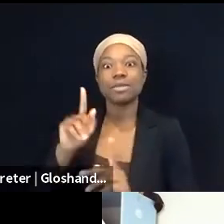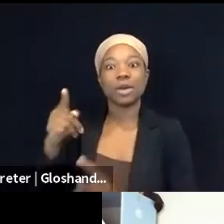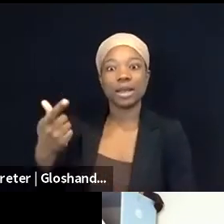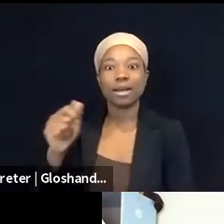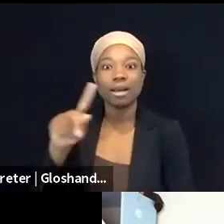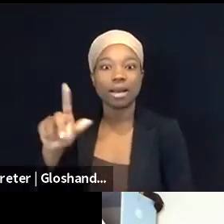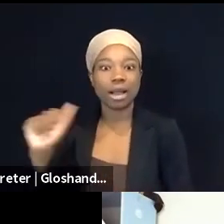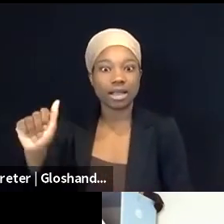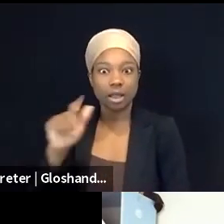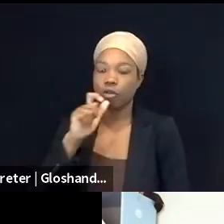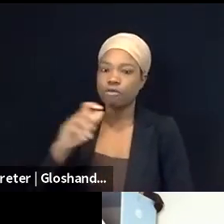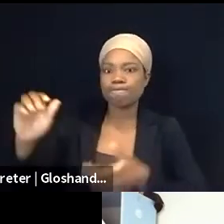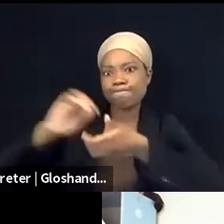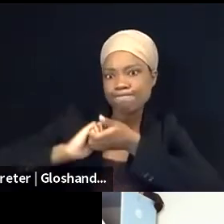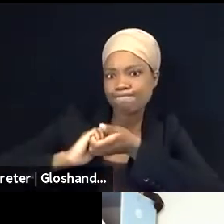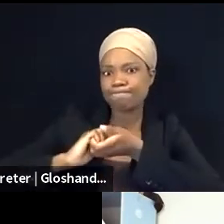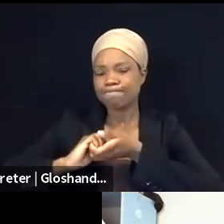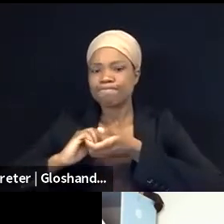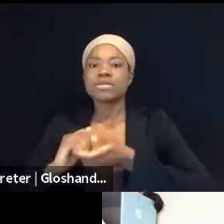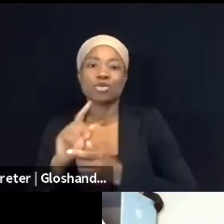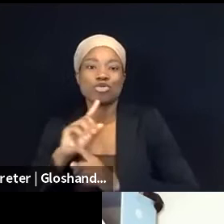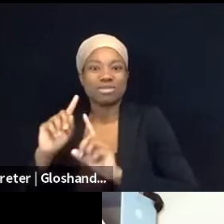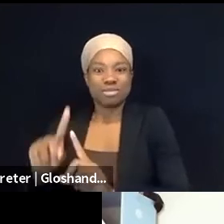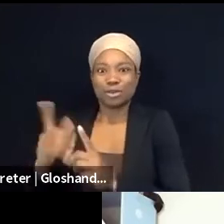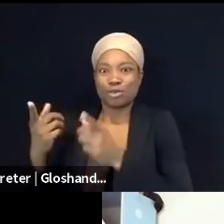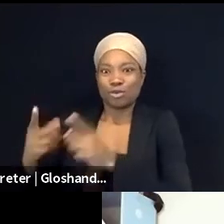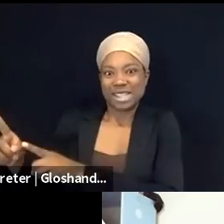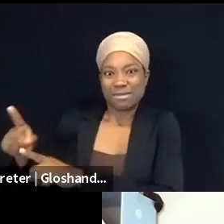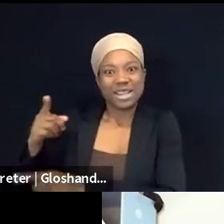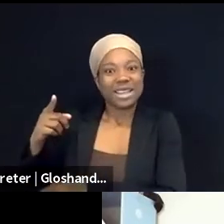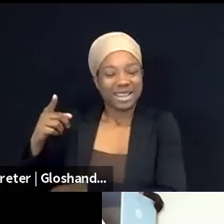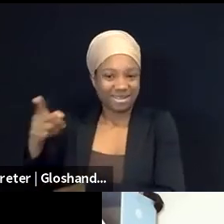So that's all, you know, there's been a lot of social media